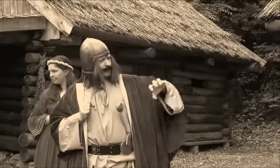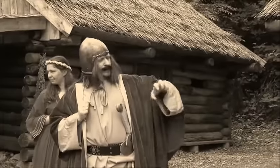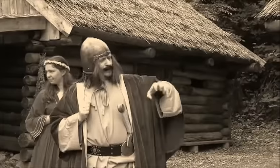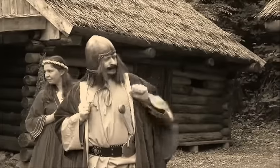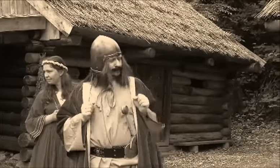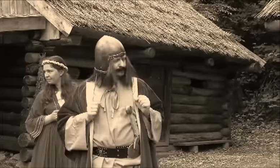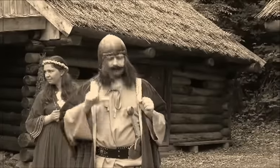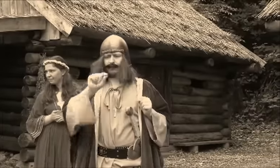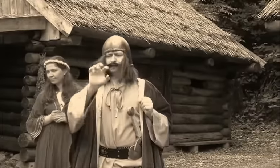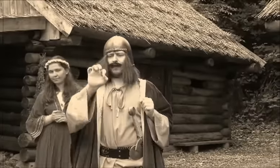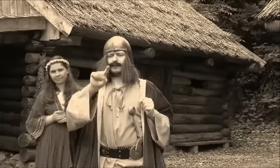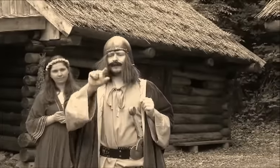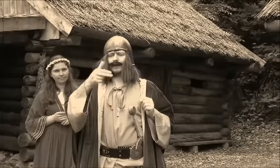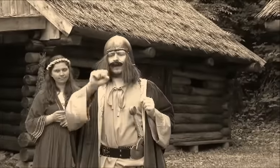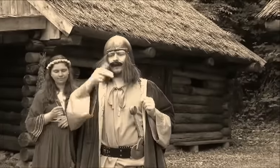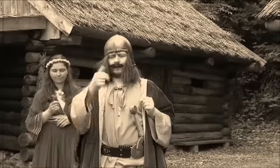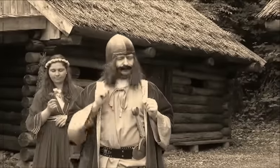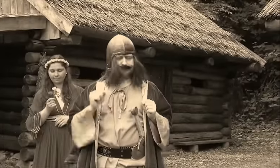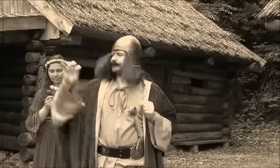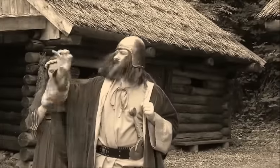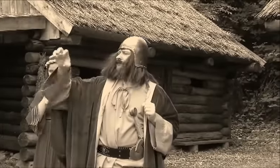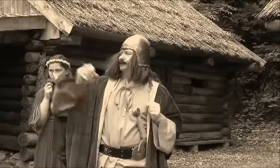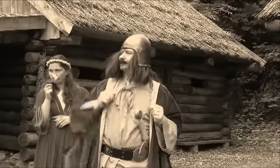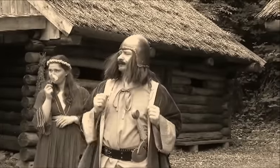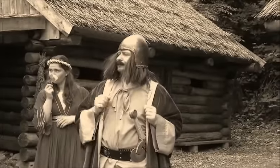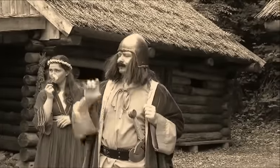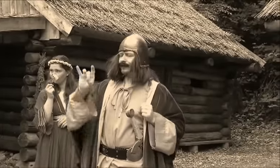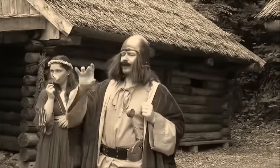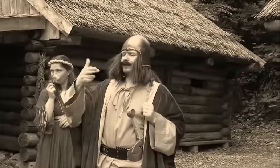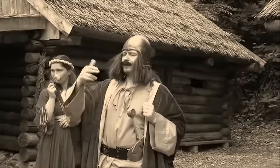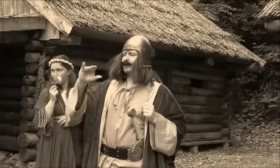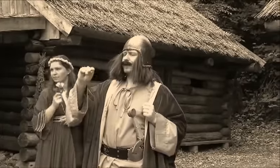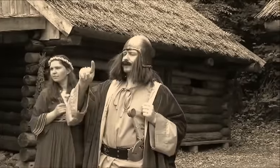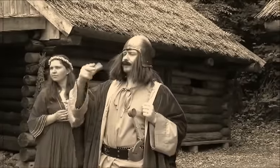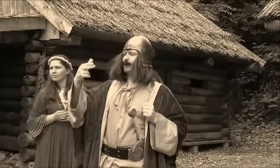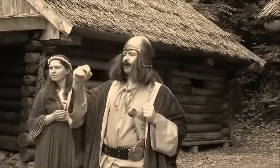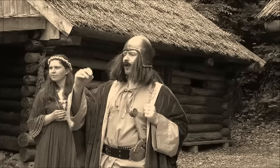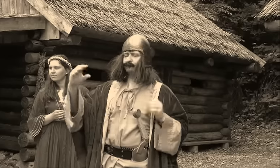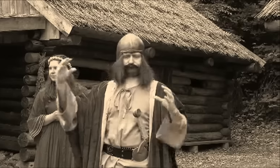I have united the dwellers of Poznan and Gniezno;